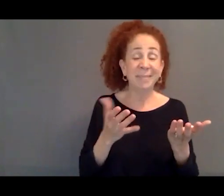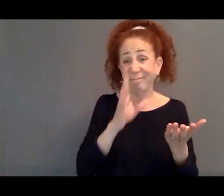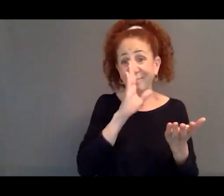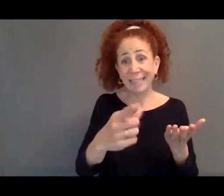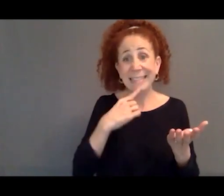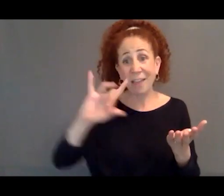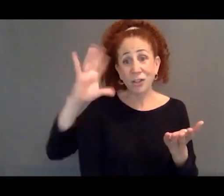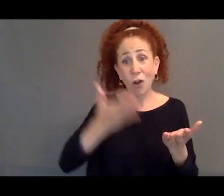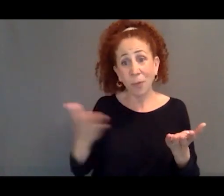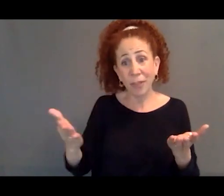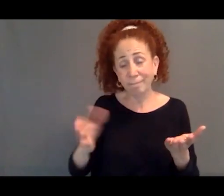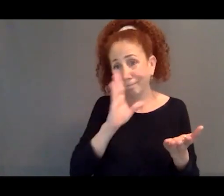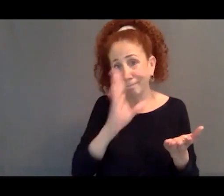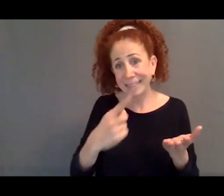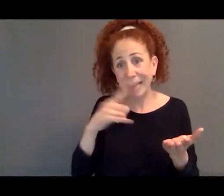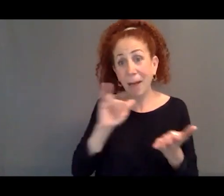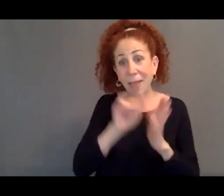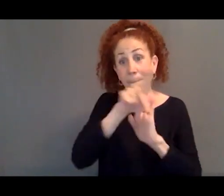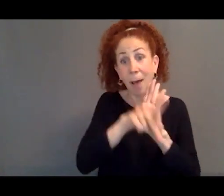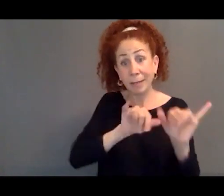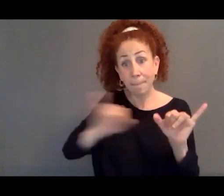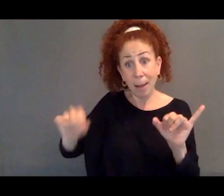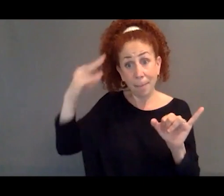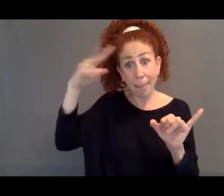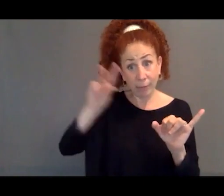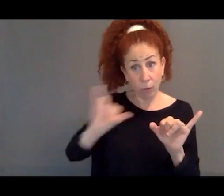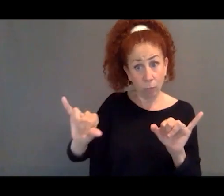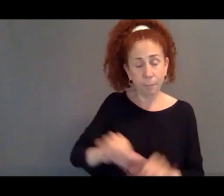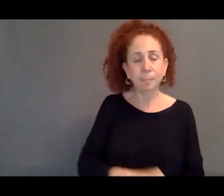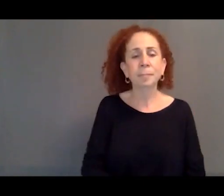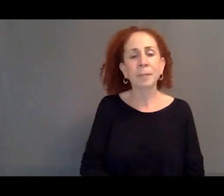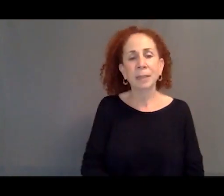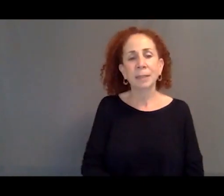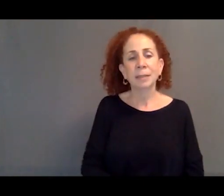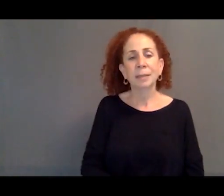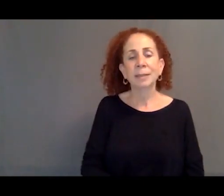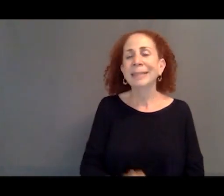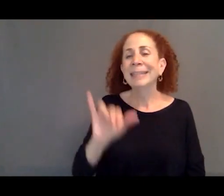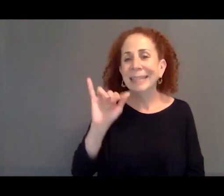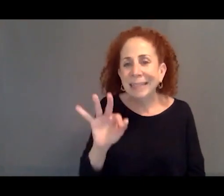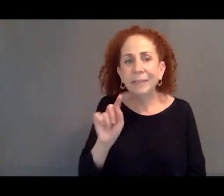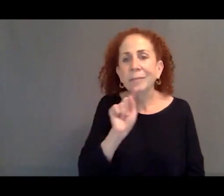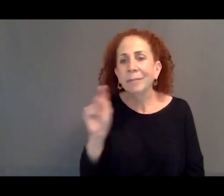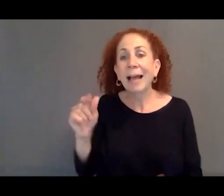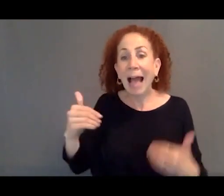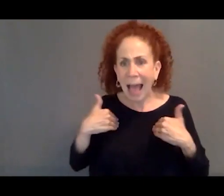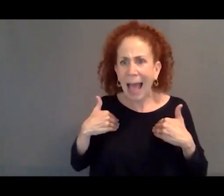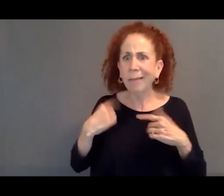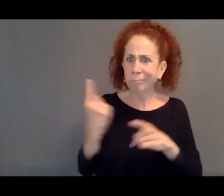The terrible thing about the Remain in Mexico policy is that, even if people have a credible fear of persecution